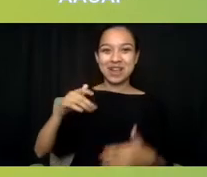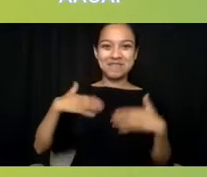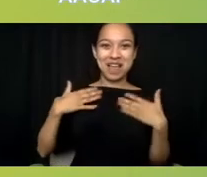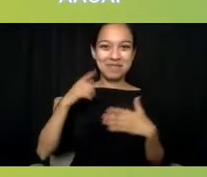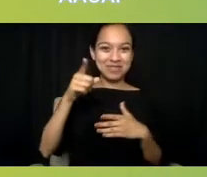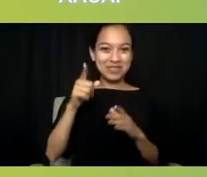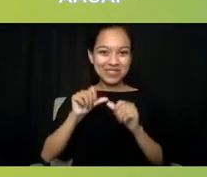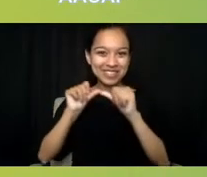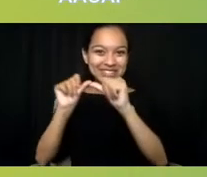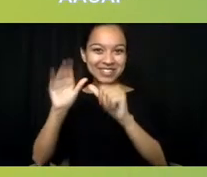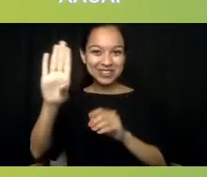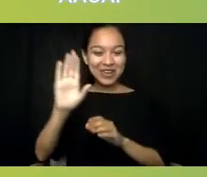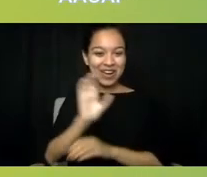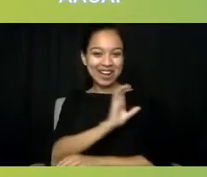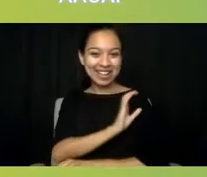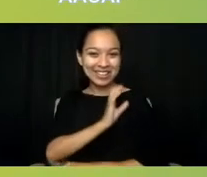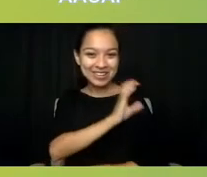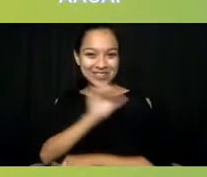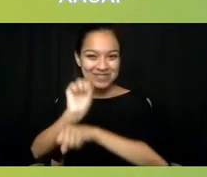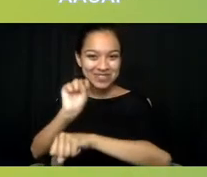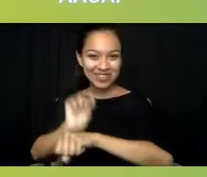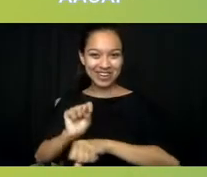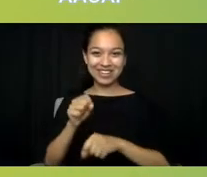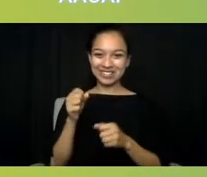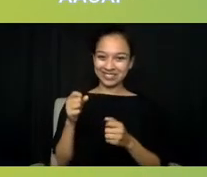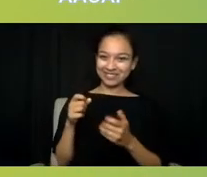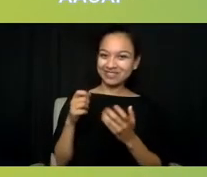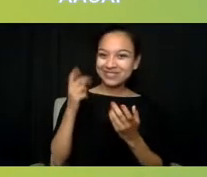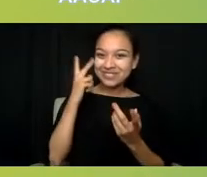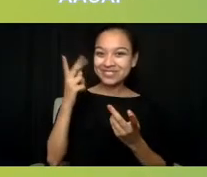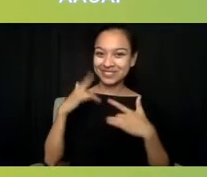as a licensed clinical social worker and a therapist,